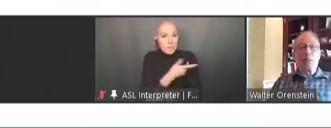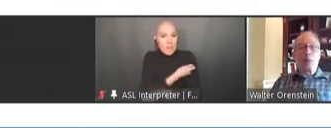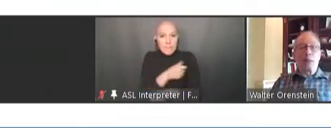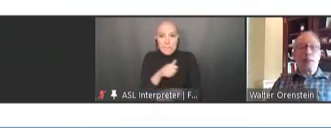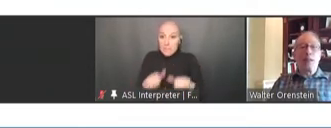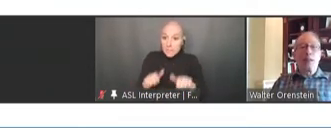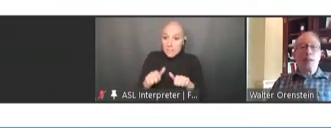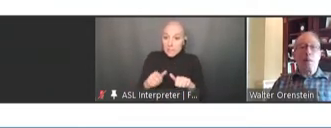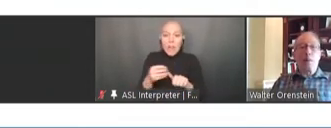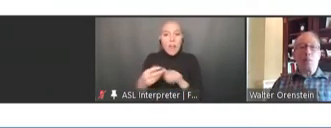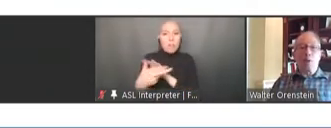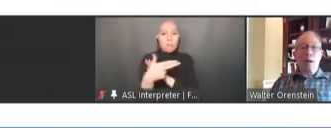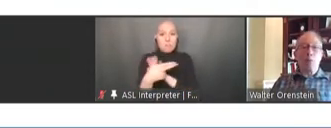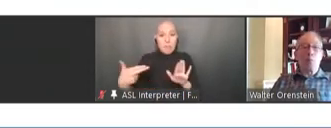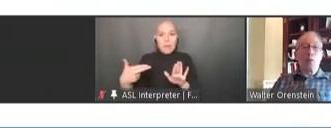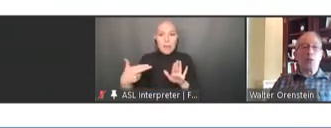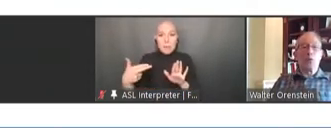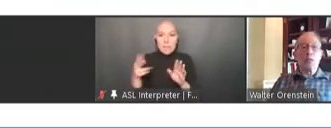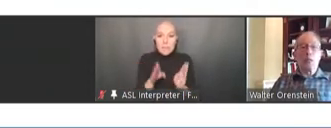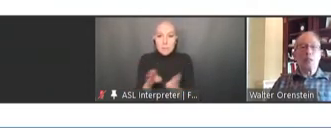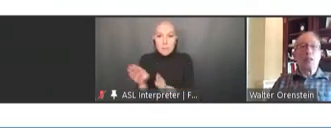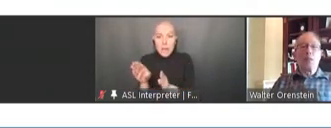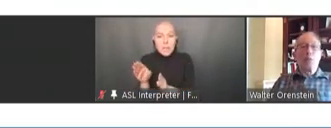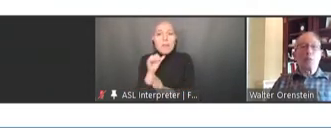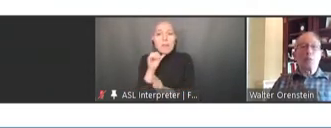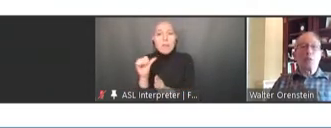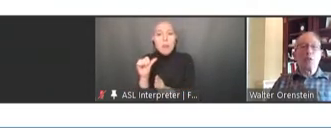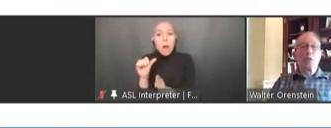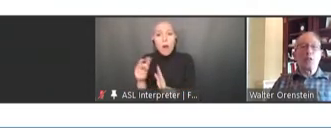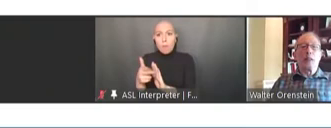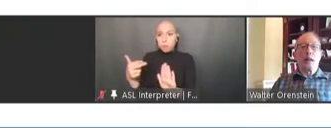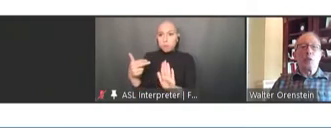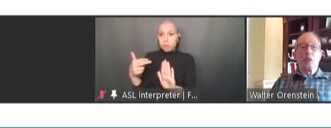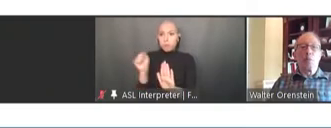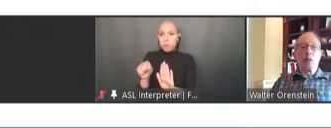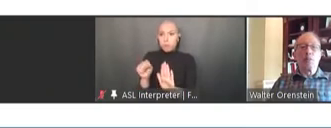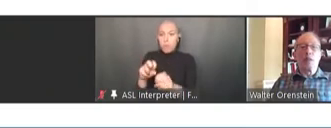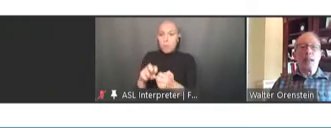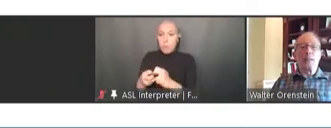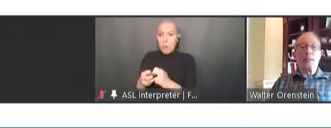the plan, not by the problem it was addressing, with the solution. And that was to build vaccine